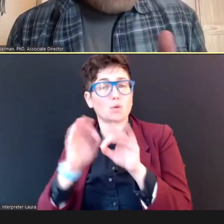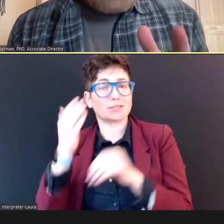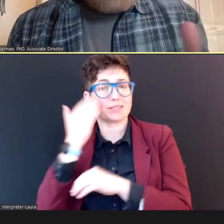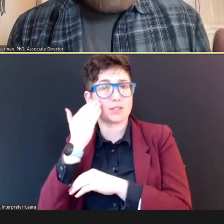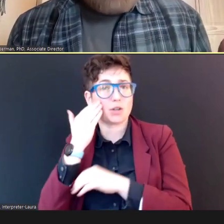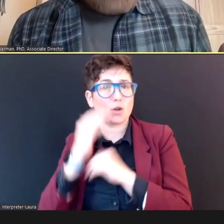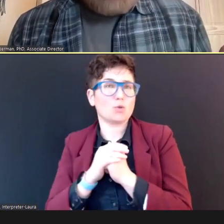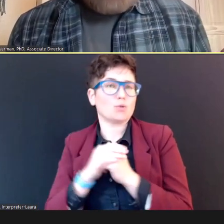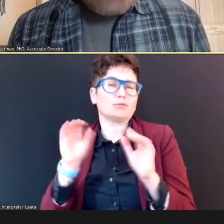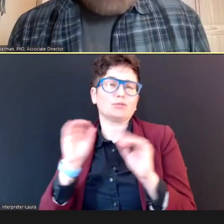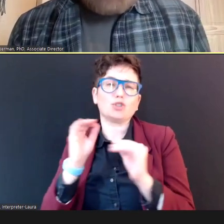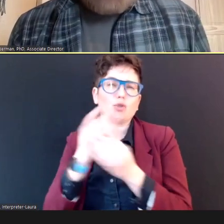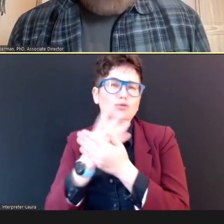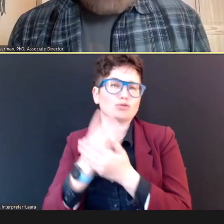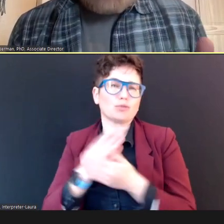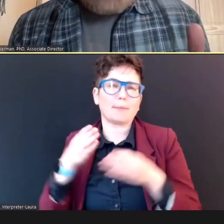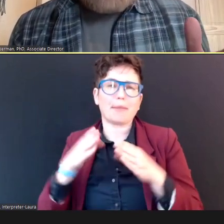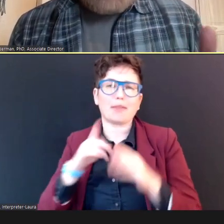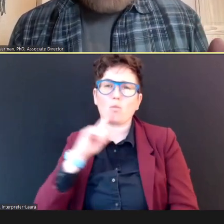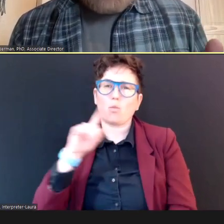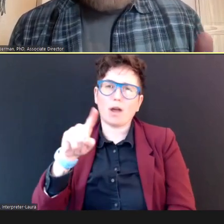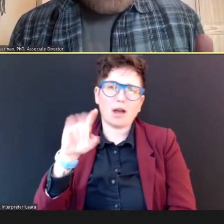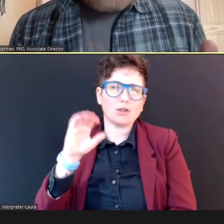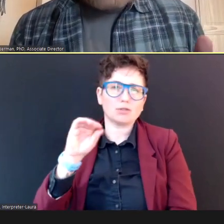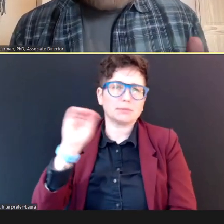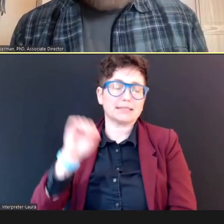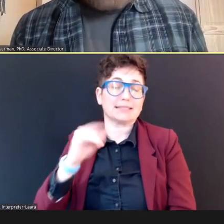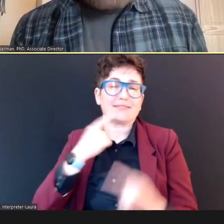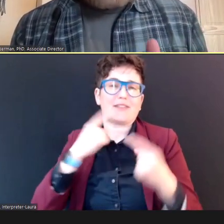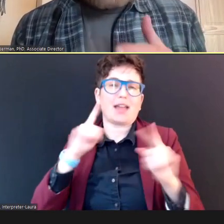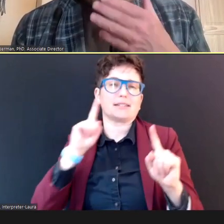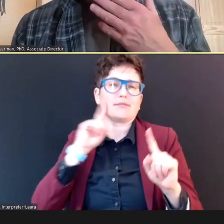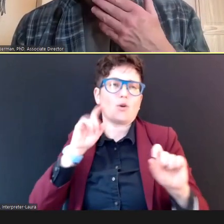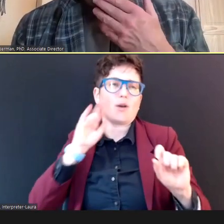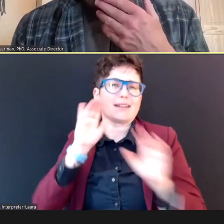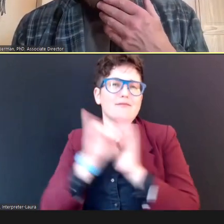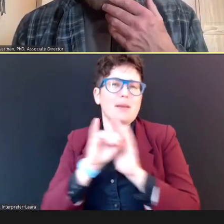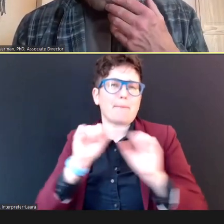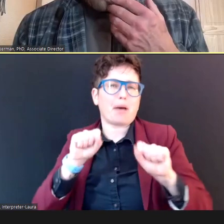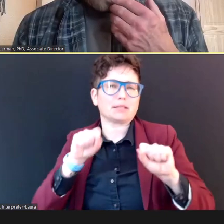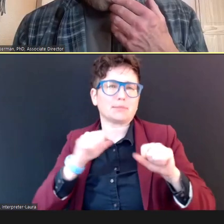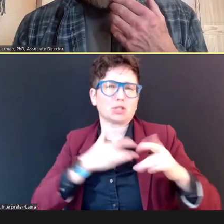identifying possible areas of concern.